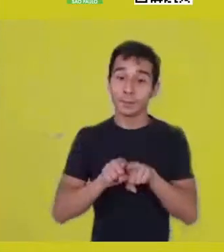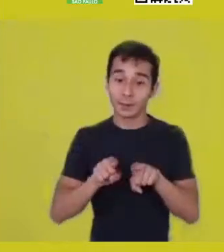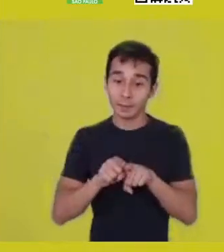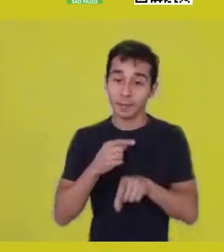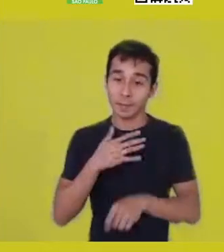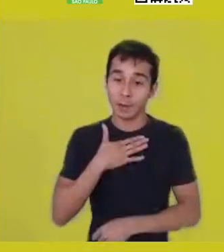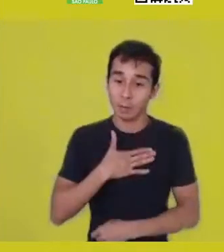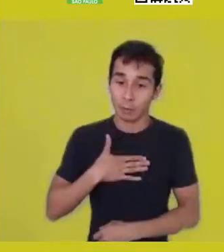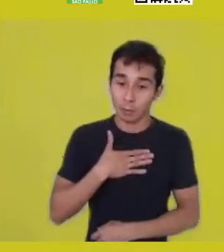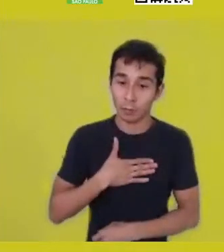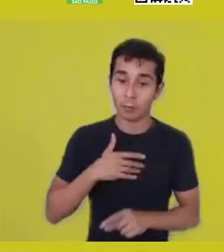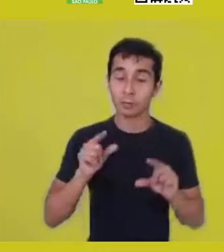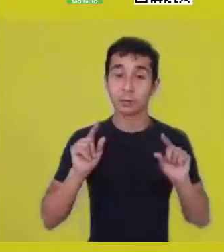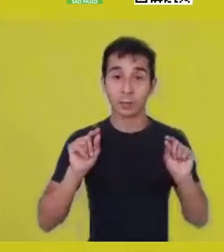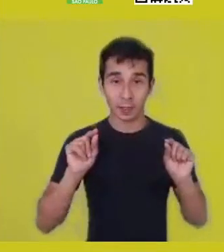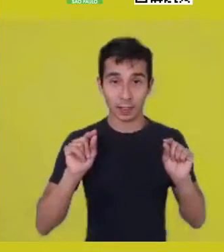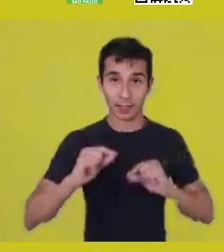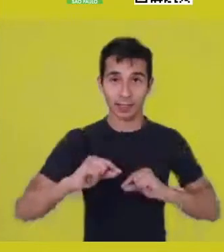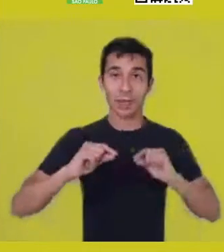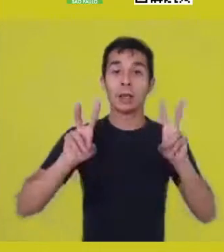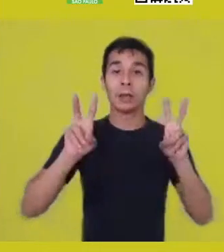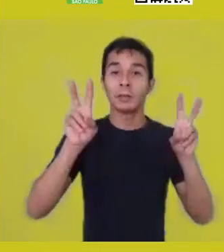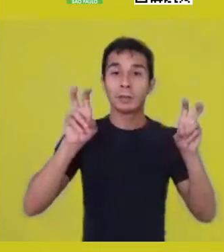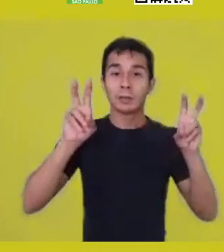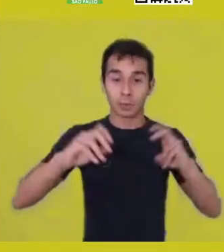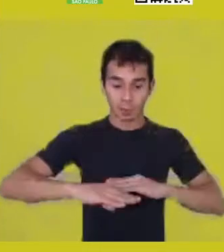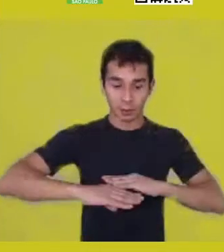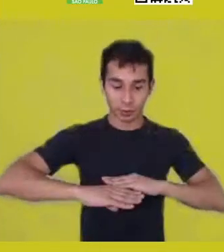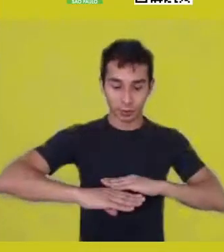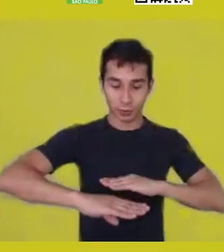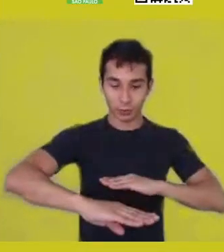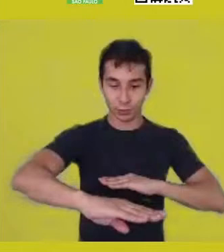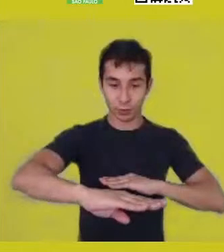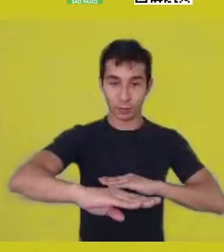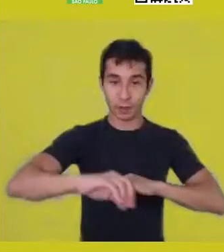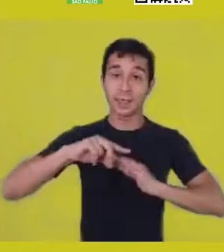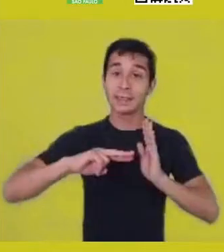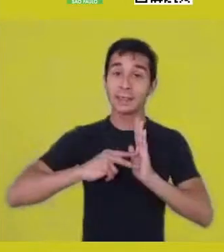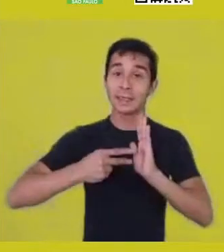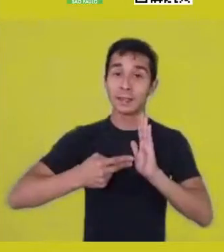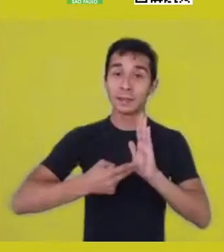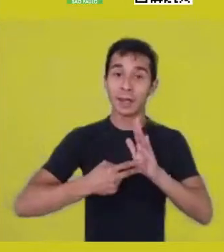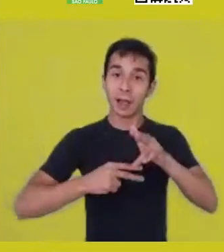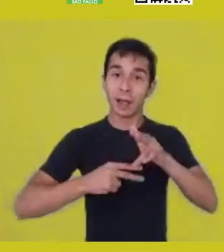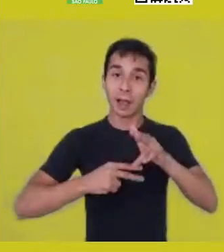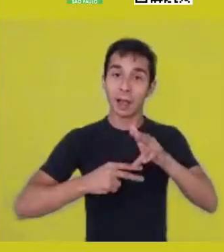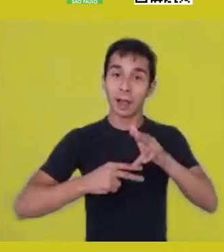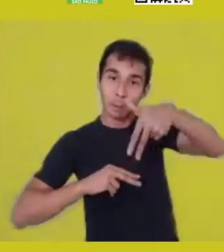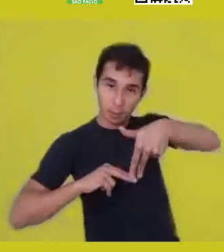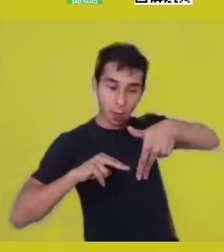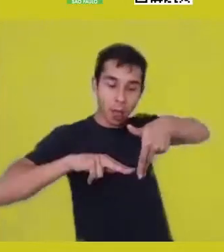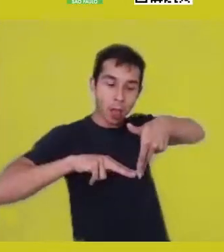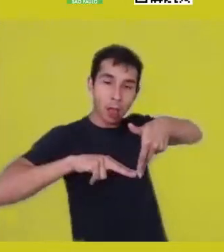is sheut, the shadow, our doppelganger.